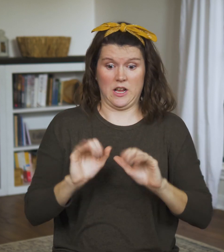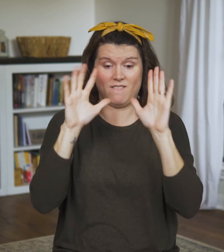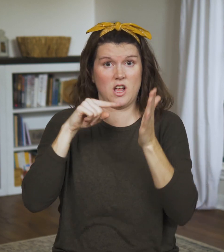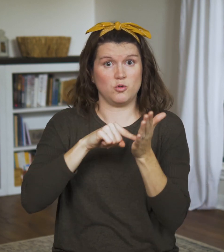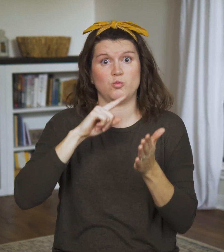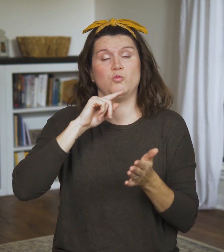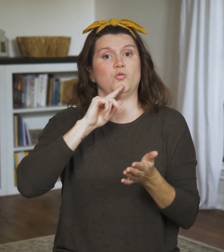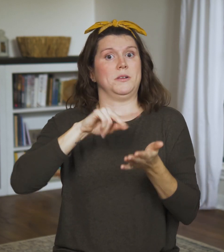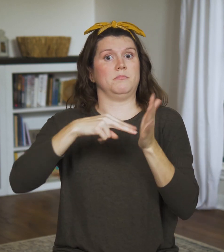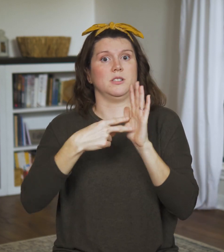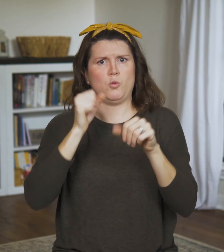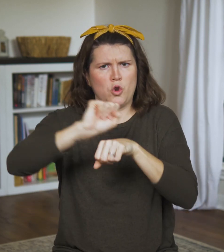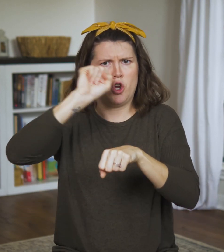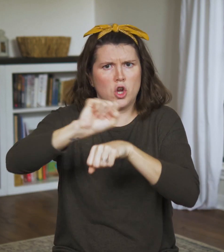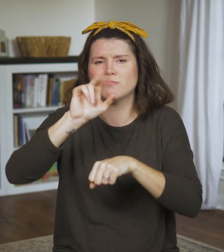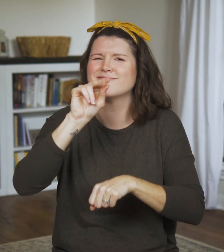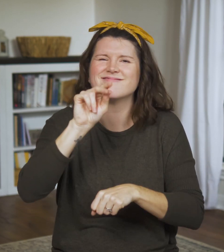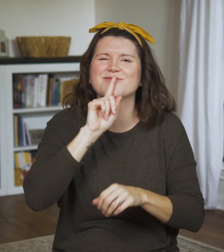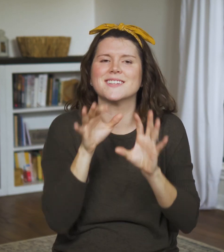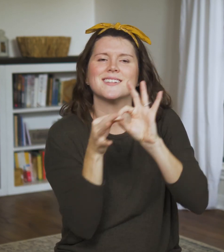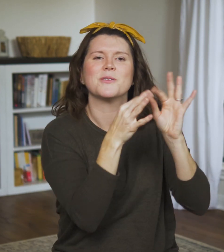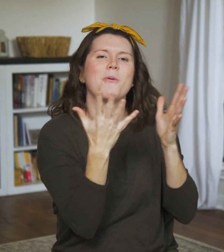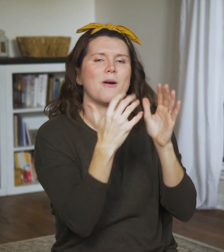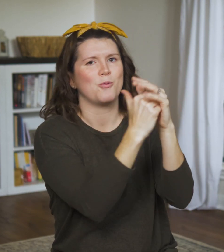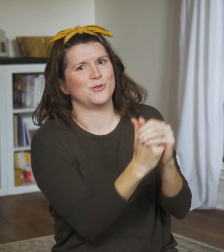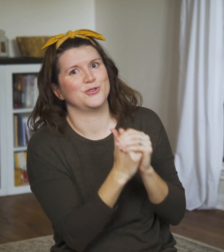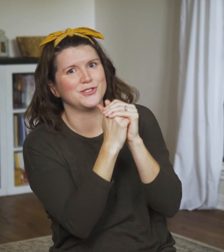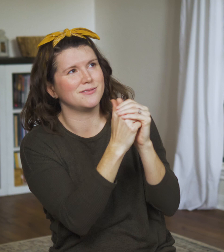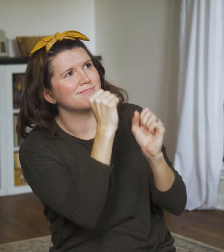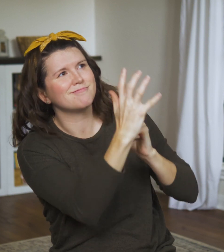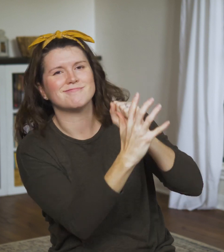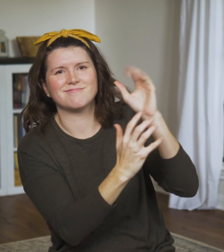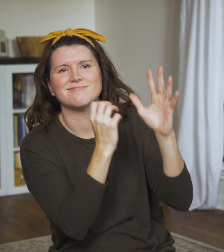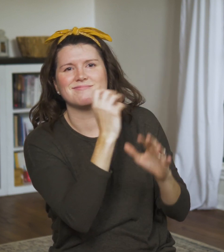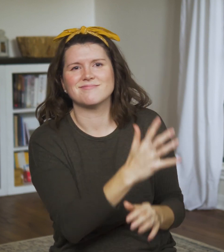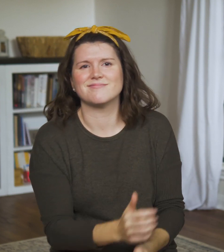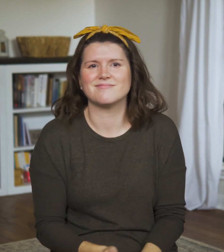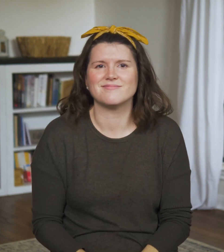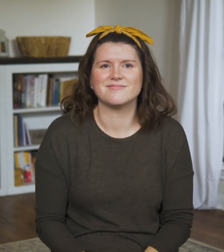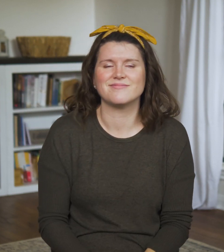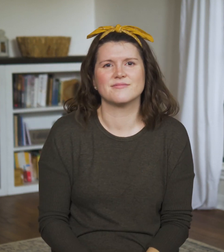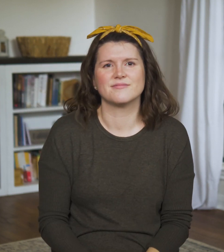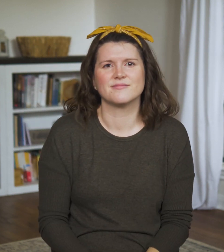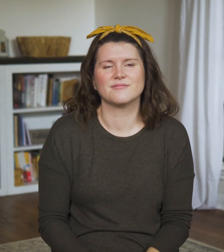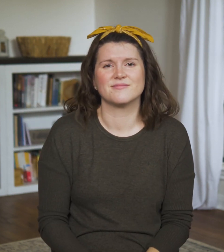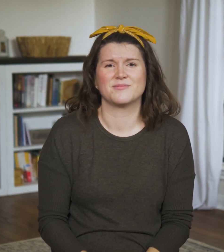The reason we’re covering this at length is because God brings it up again today.